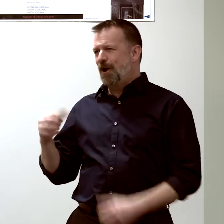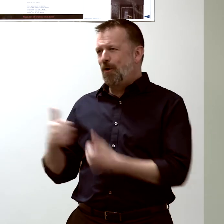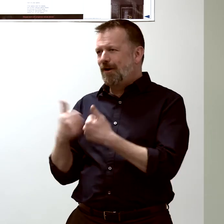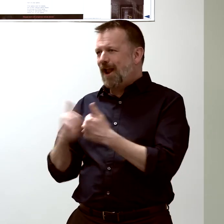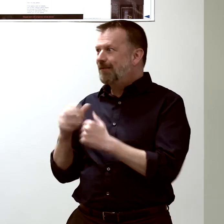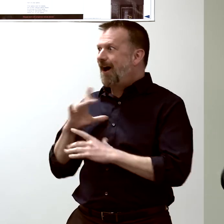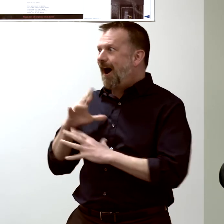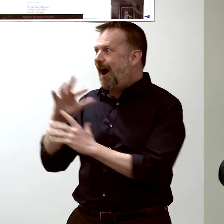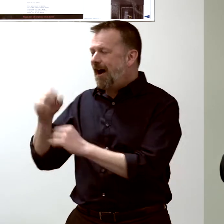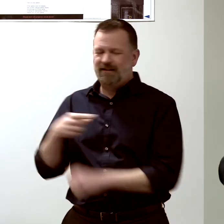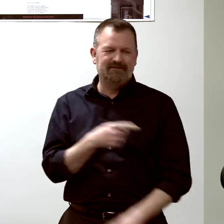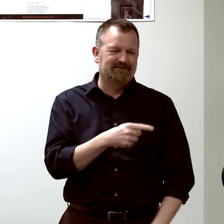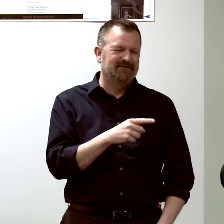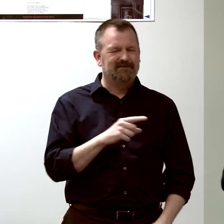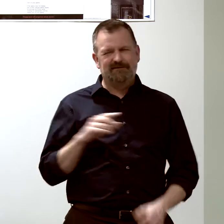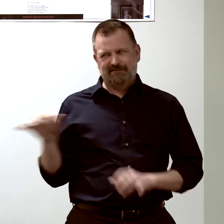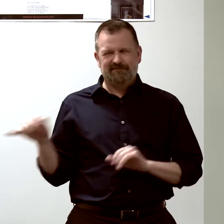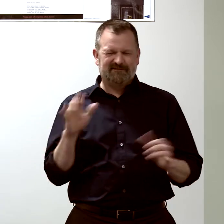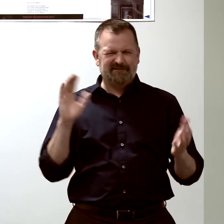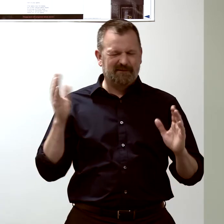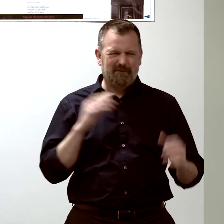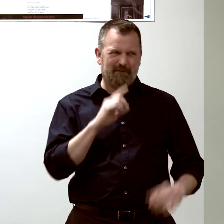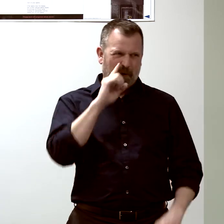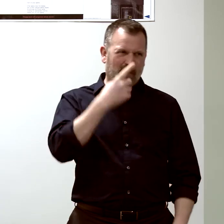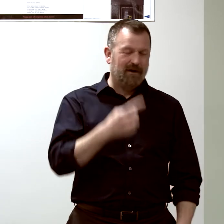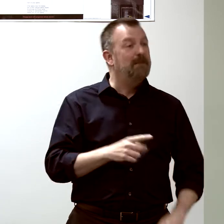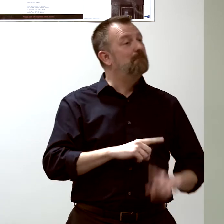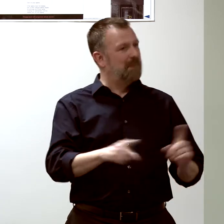but they allow us to ask what-if questions.